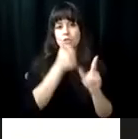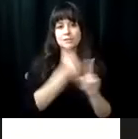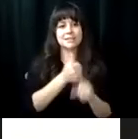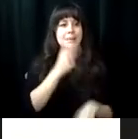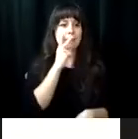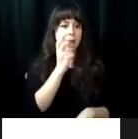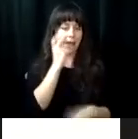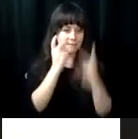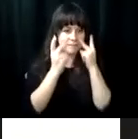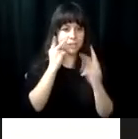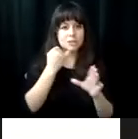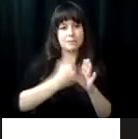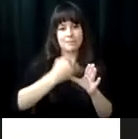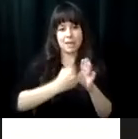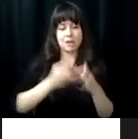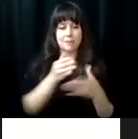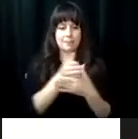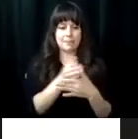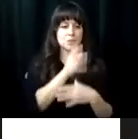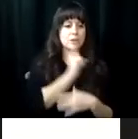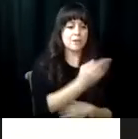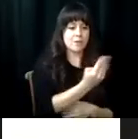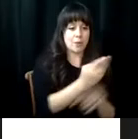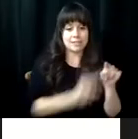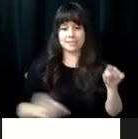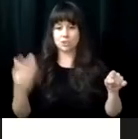feeling empowered is a five week residential training program for